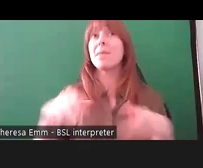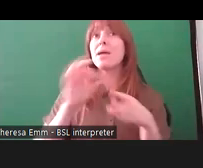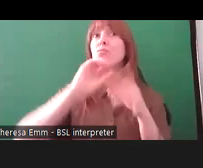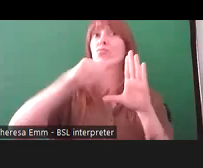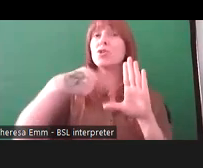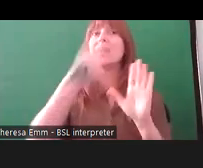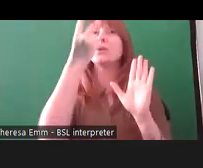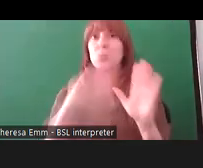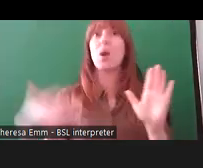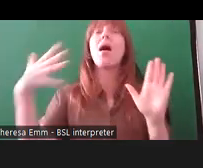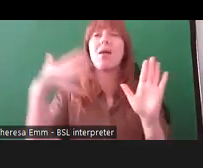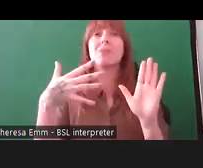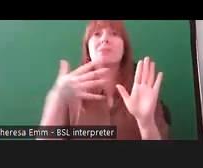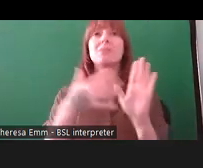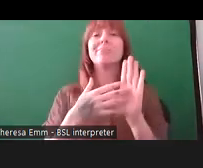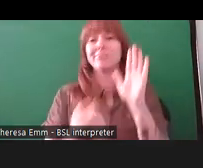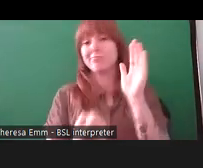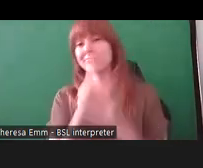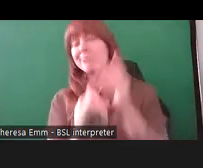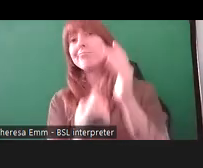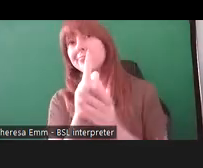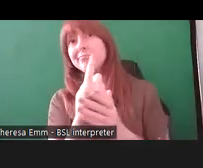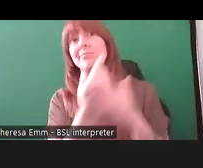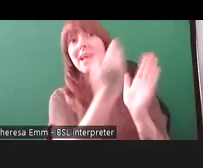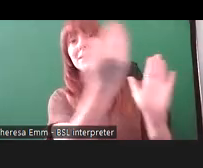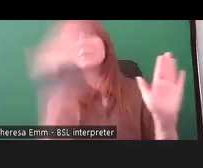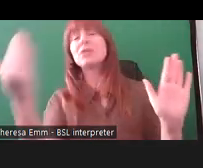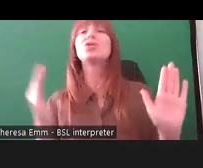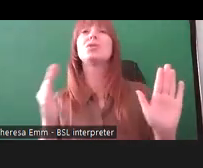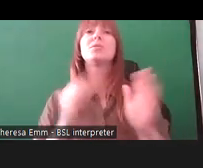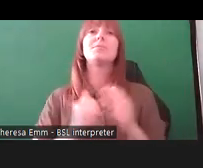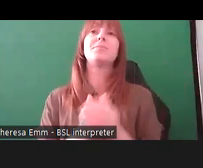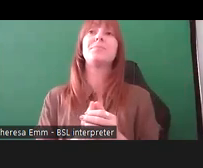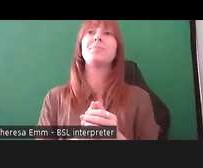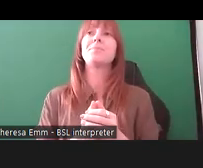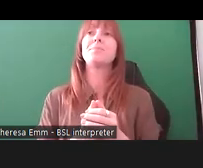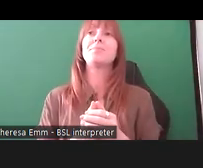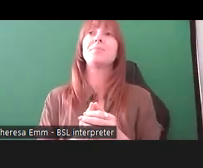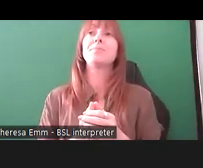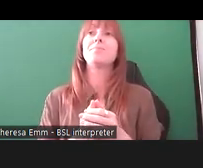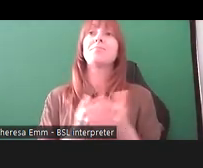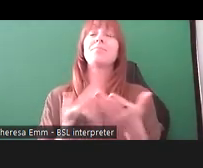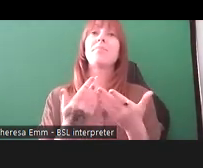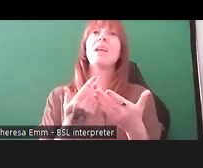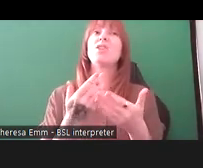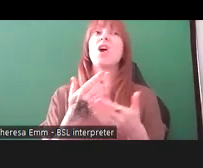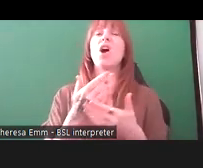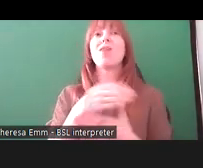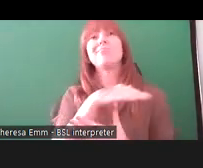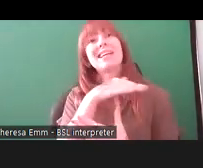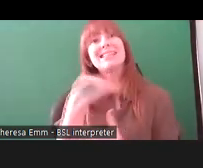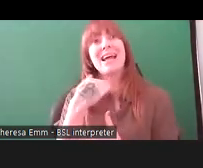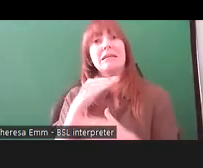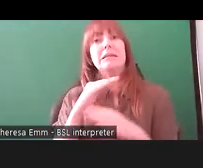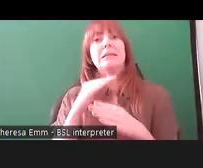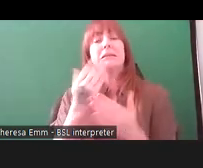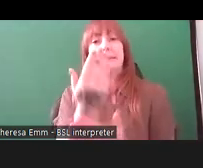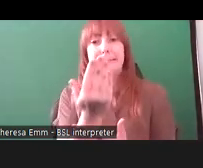a month-long exhibition; deadlines were tight and people couldn't quite bring together the